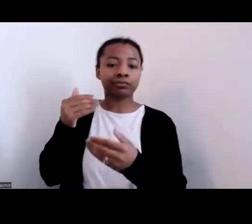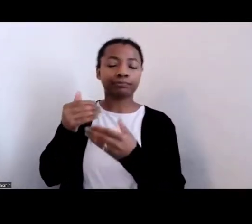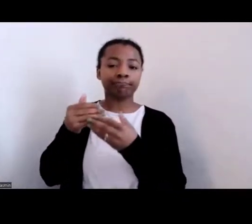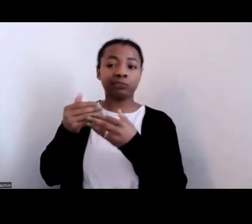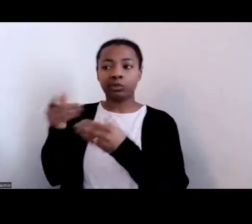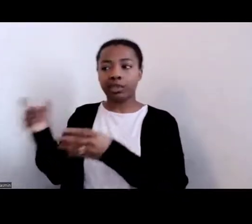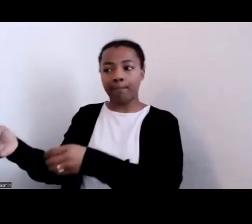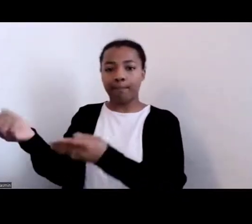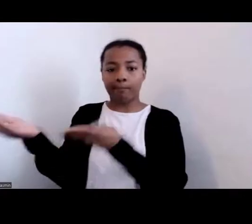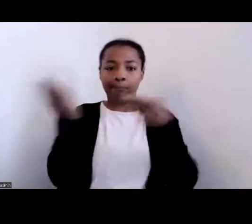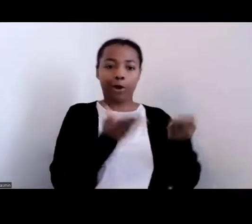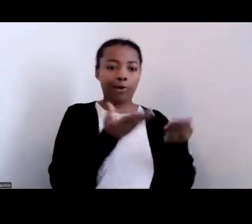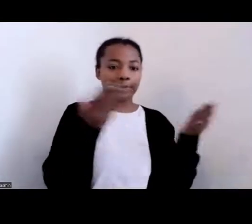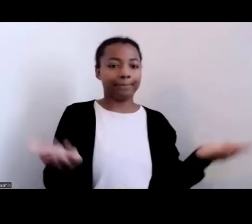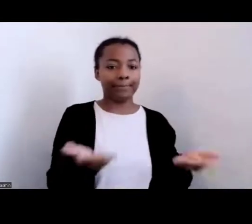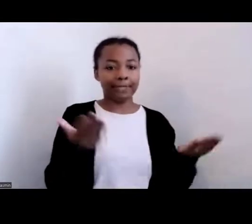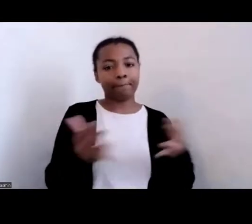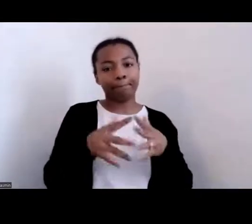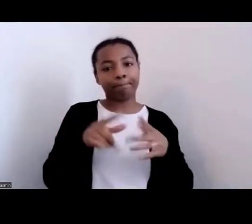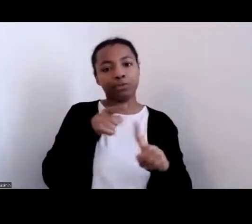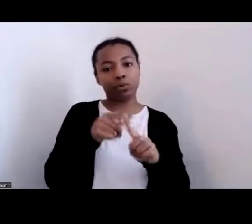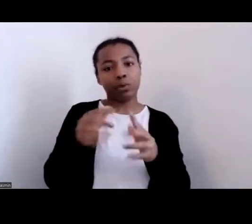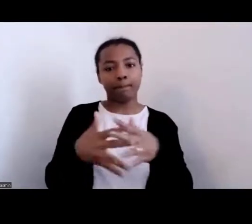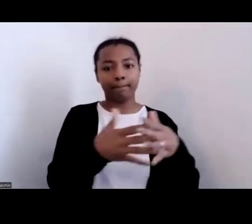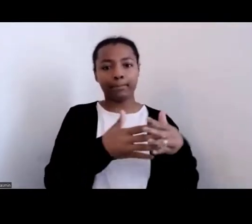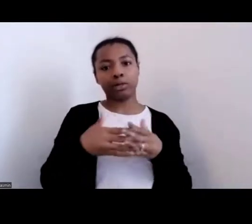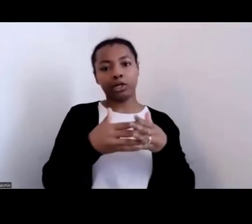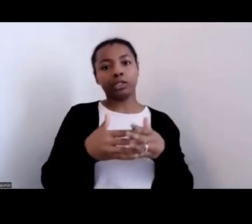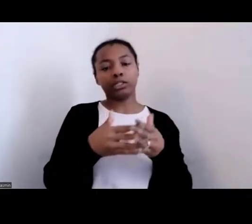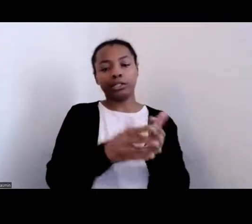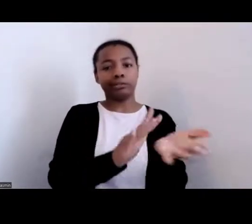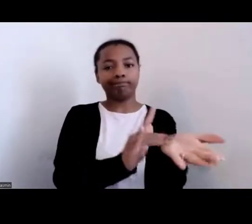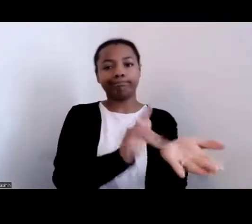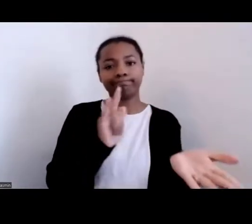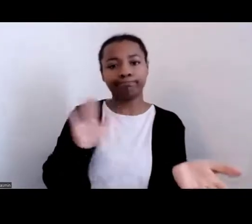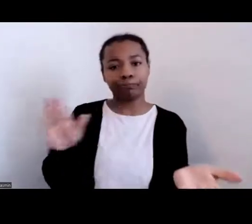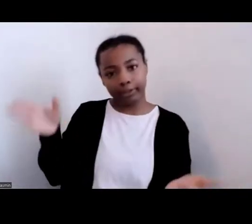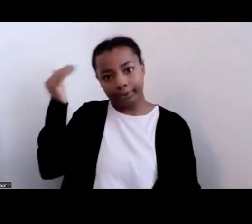And so the West Africans who did survive the Middle Passage